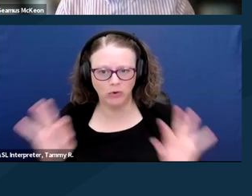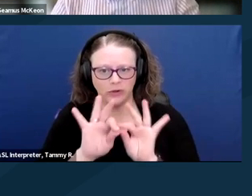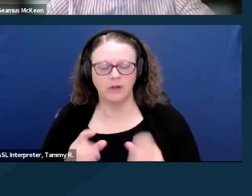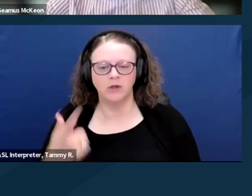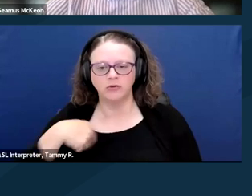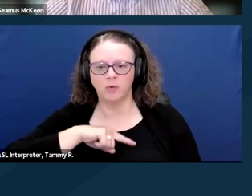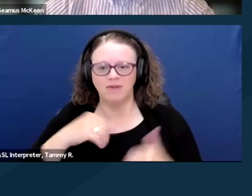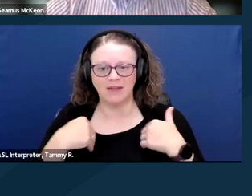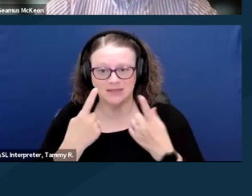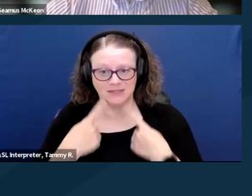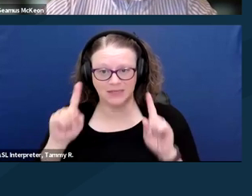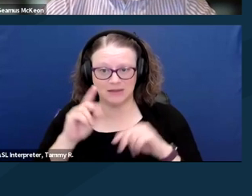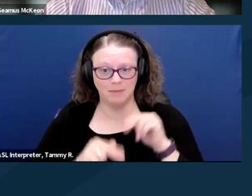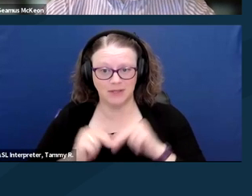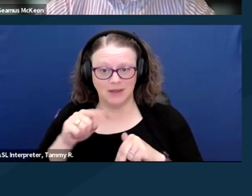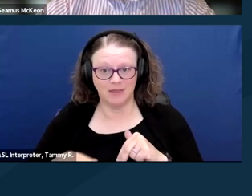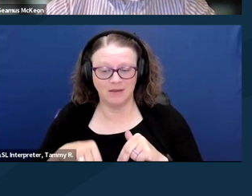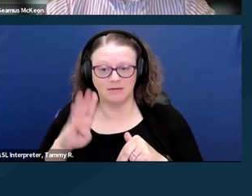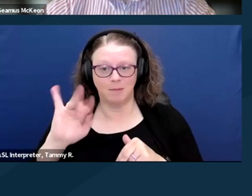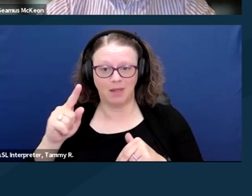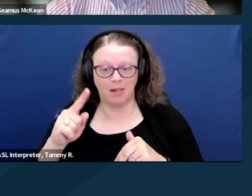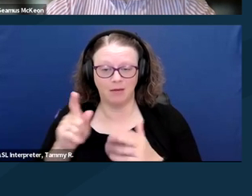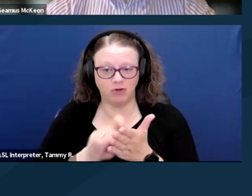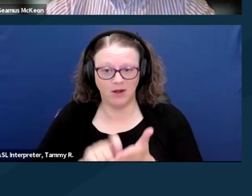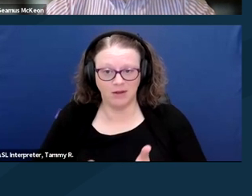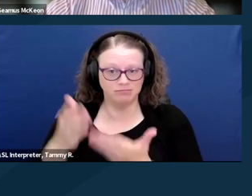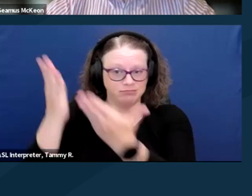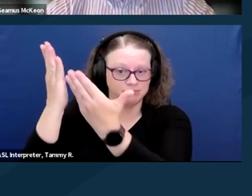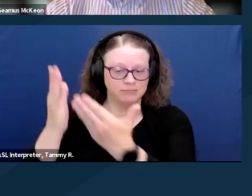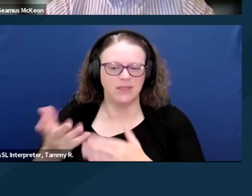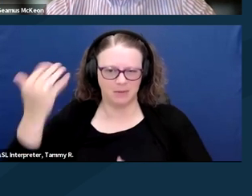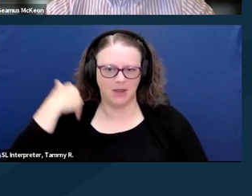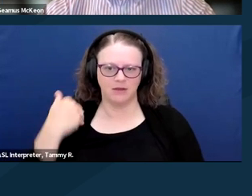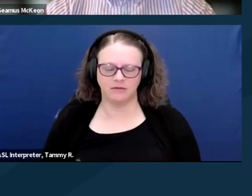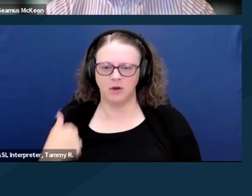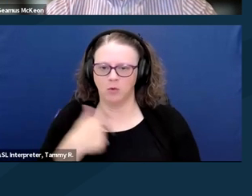in the past is, that when we gain co-sponsors for this legislation, typically, you know,